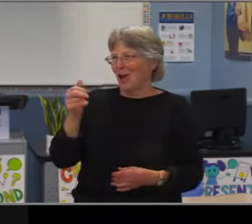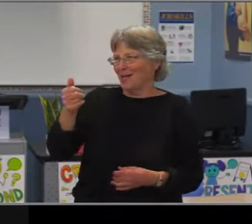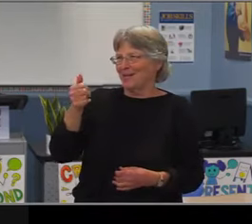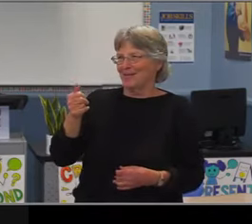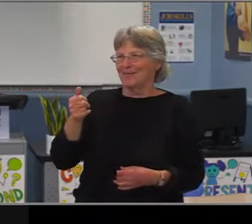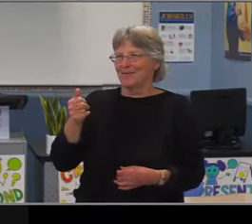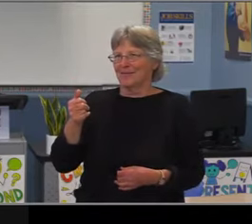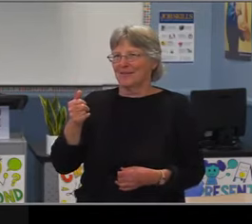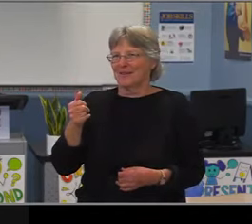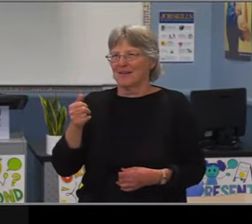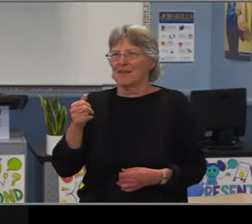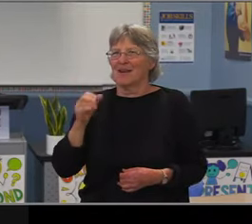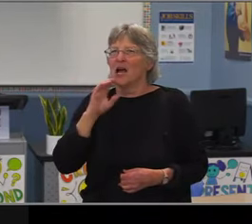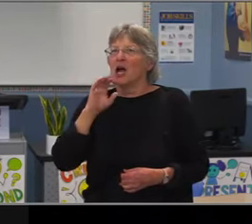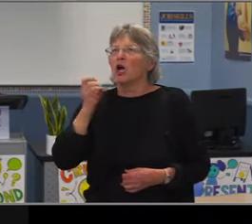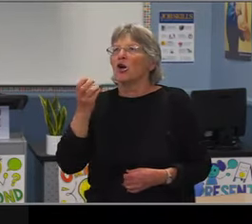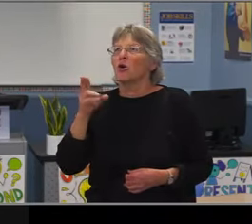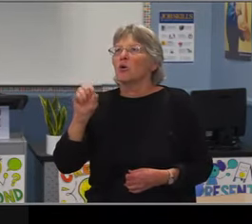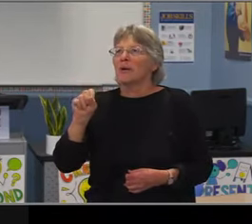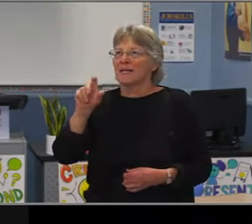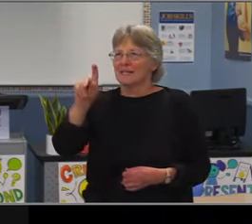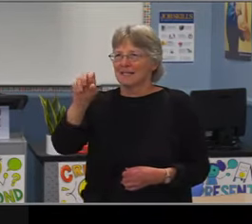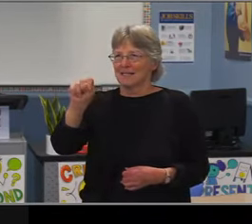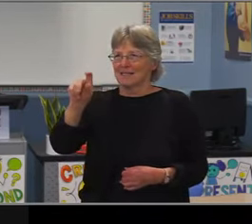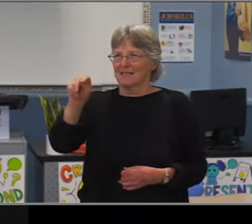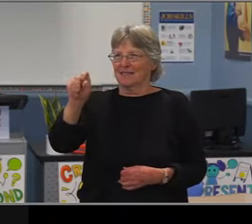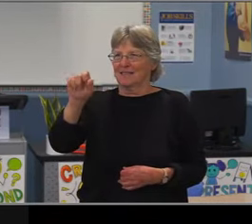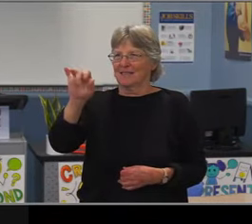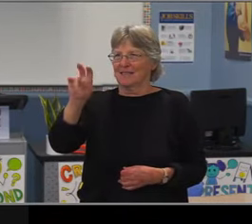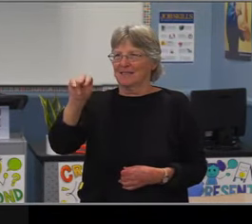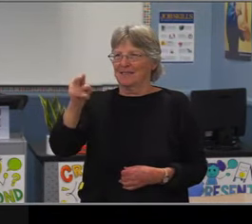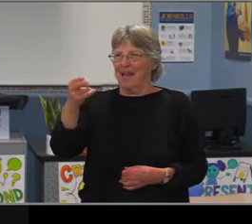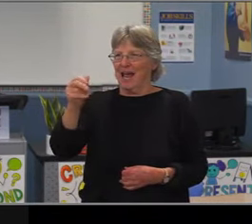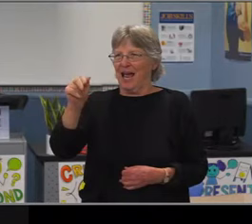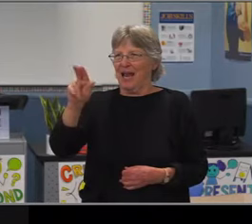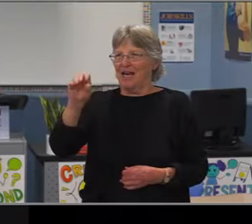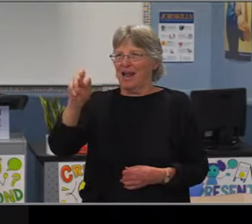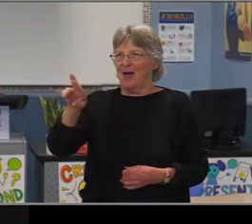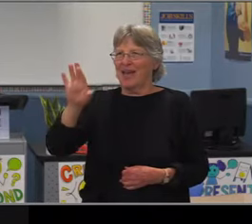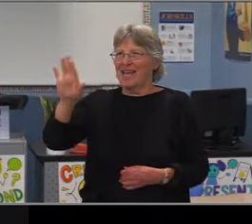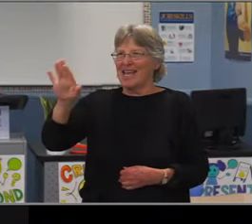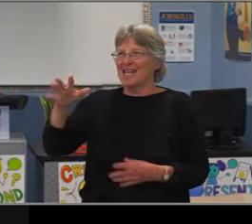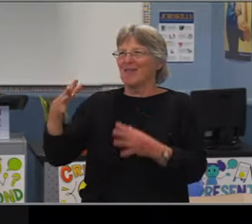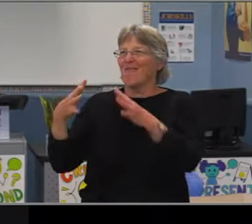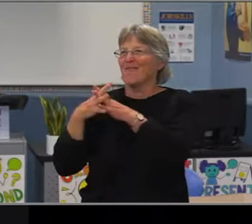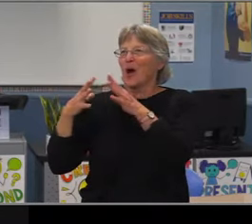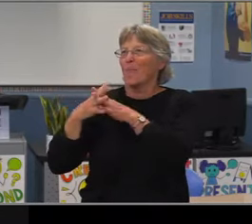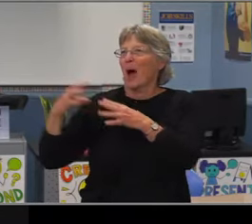First of all, I'd like to recognize that Korea has stayed on for the entire meeting tonight. And we are so grateful for that.